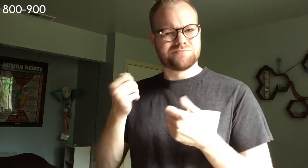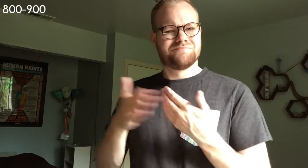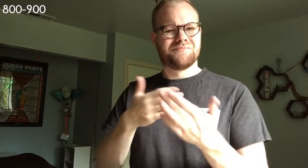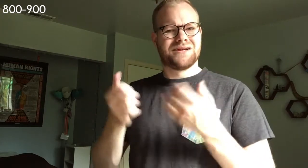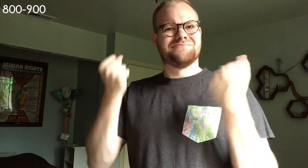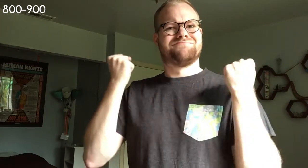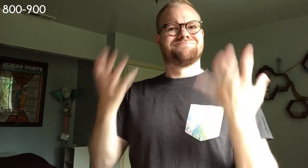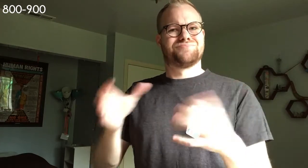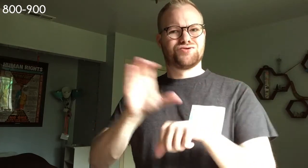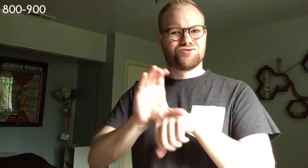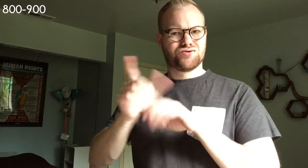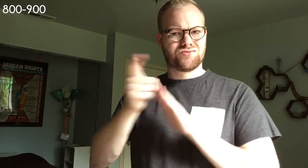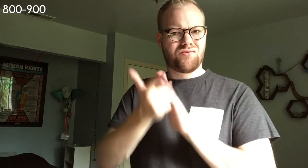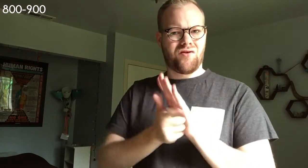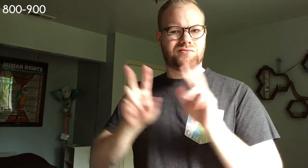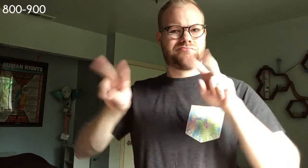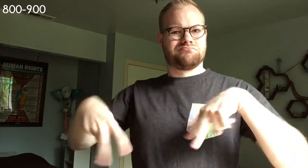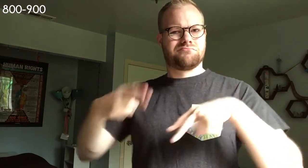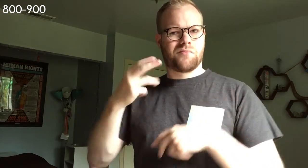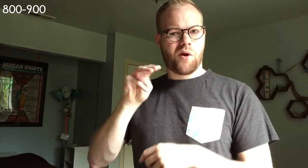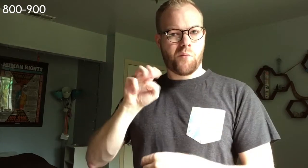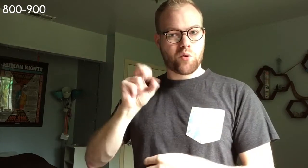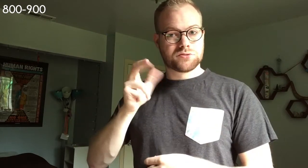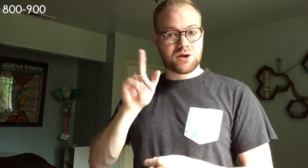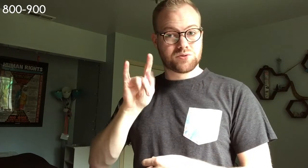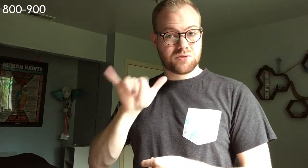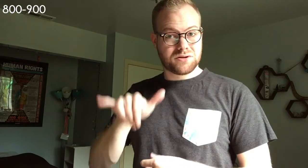in spite of numerous Church laws condemning homosexuality.